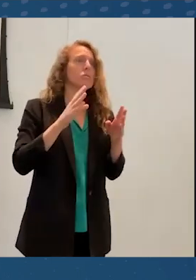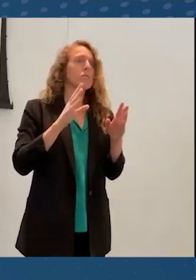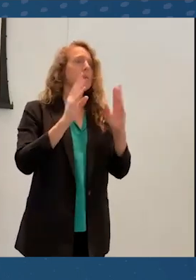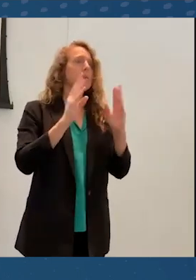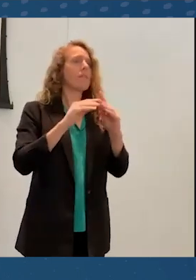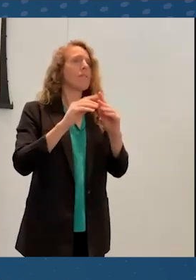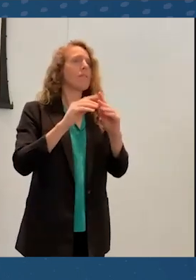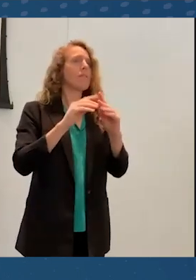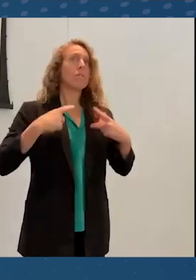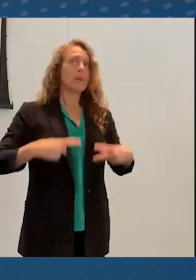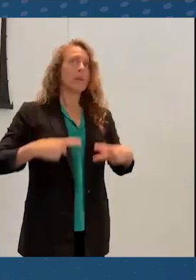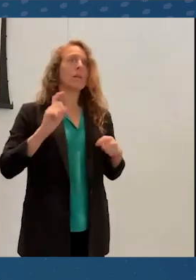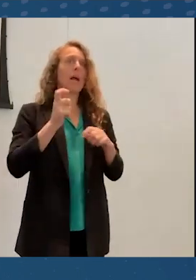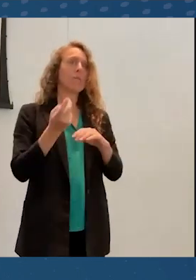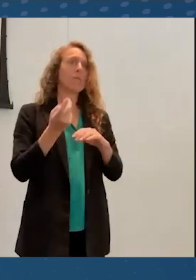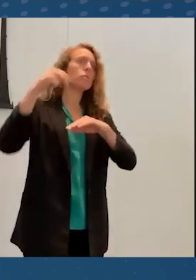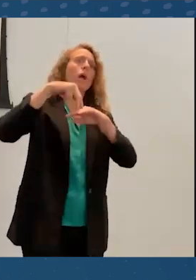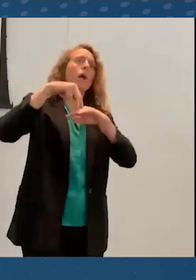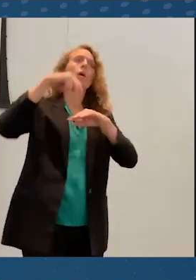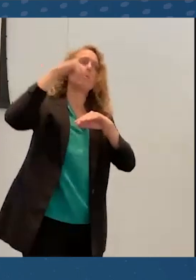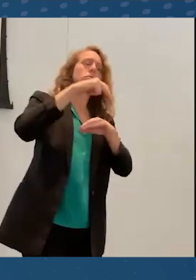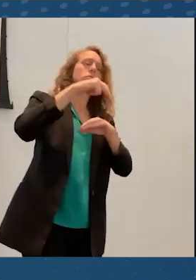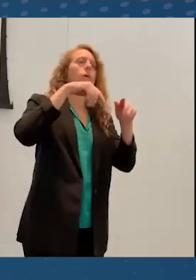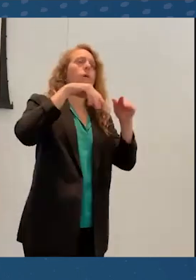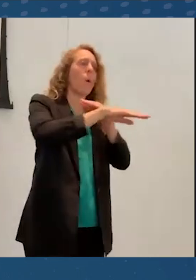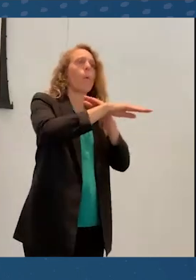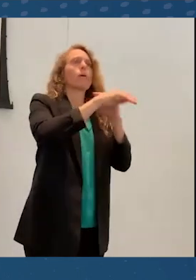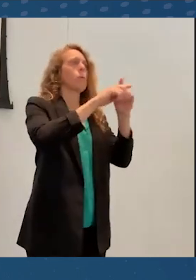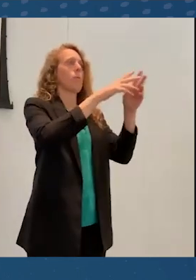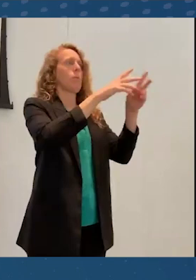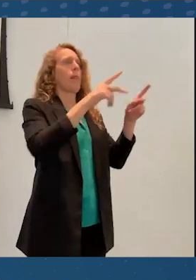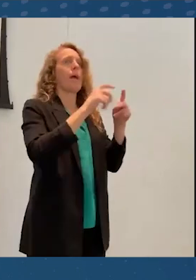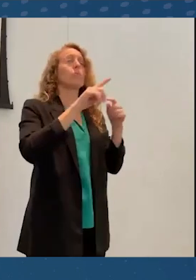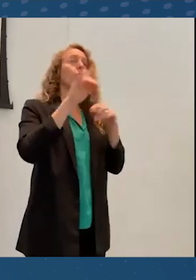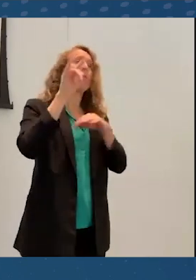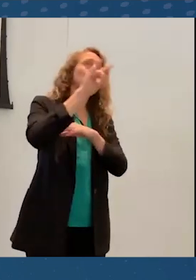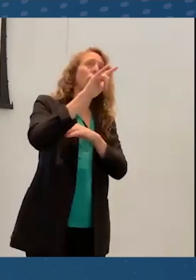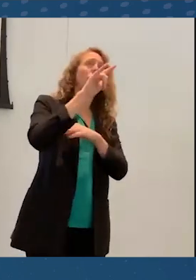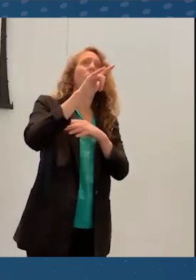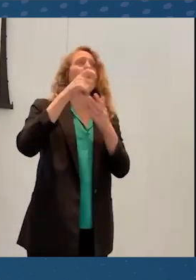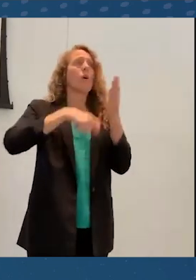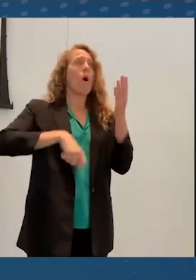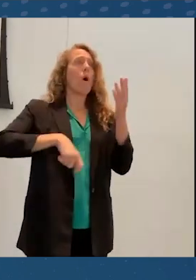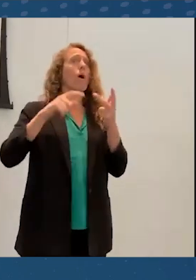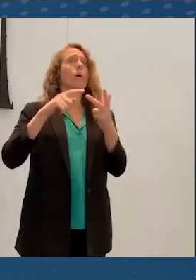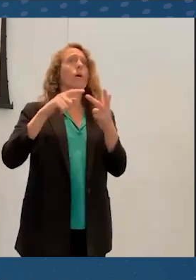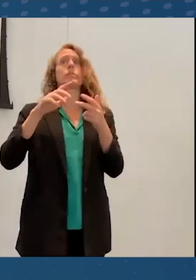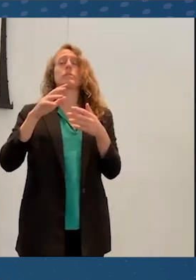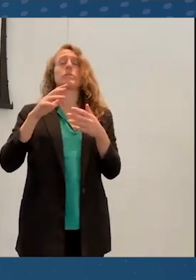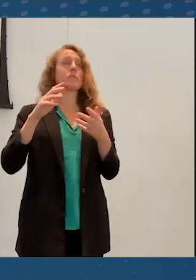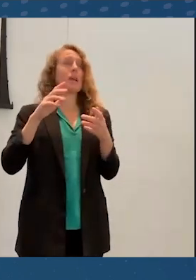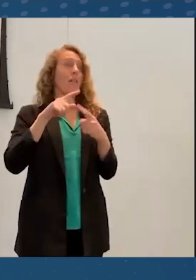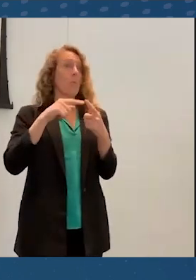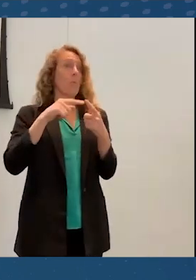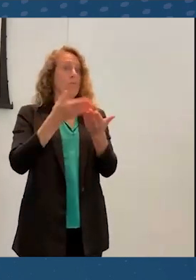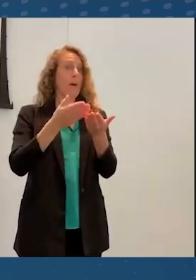we think about the issues of the carbon costs of air travel and at conference waste, because we cannot necessarily conserve